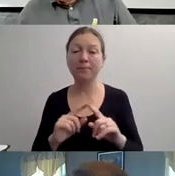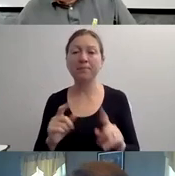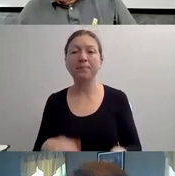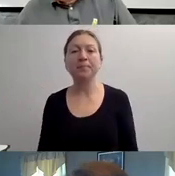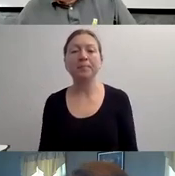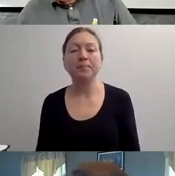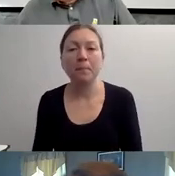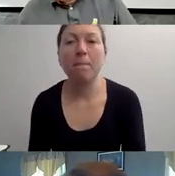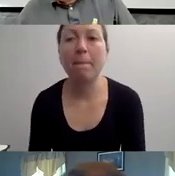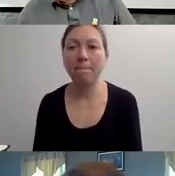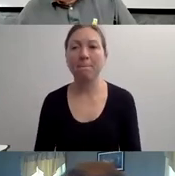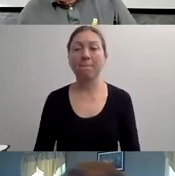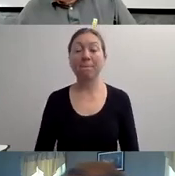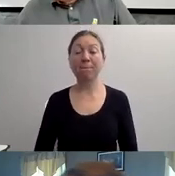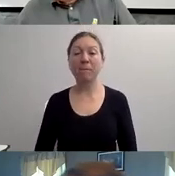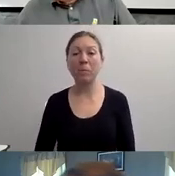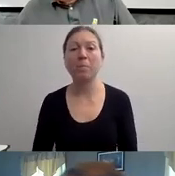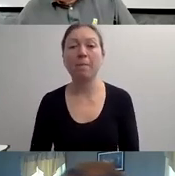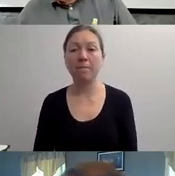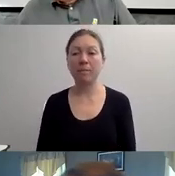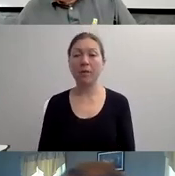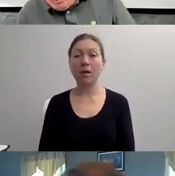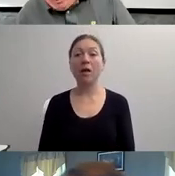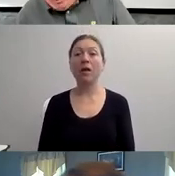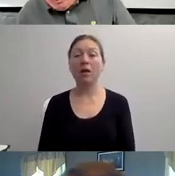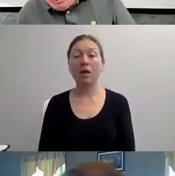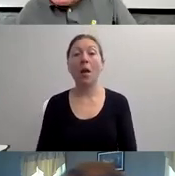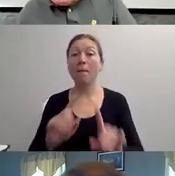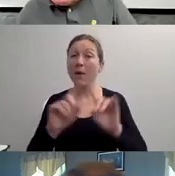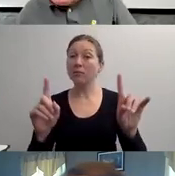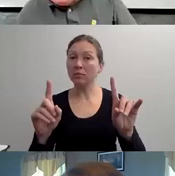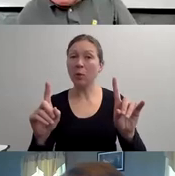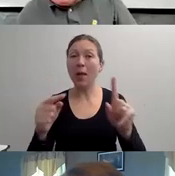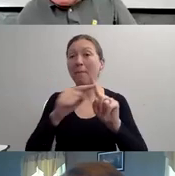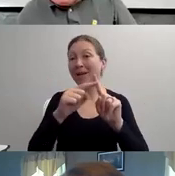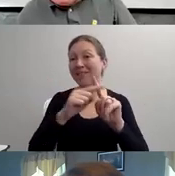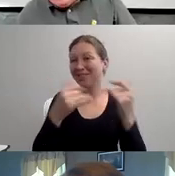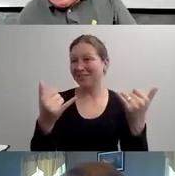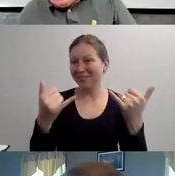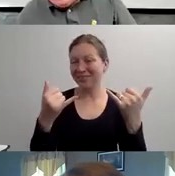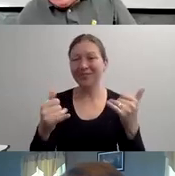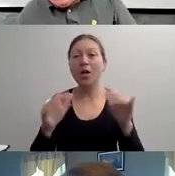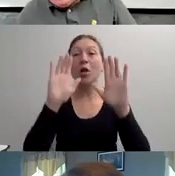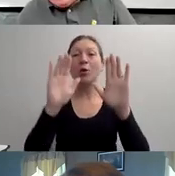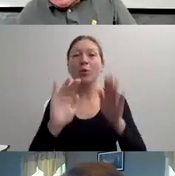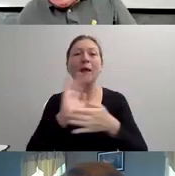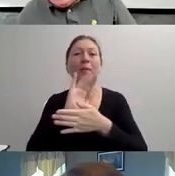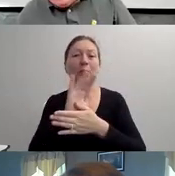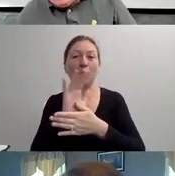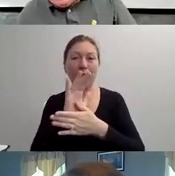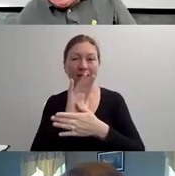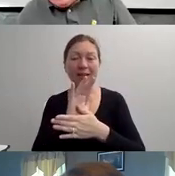OF OUR POPULATION, PEOPLE WITH DISABILITIES ALSO TAKE IN THESE ONE COUNT OR ONE DIMENSIONAL